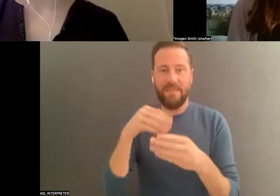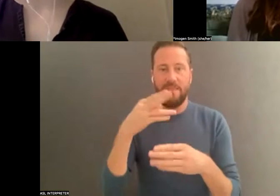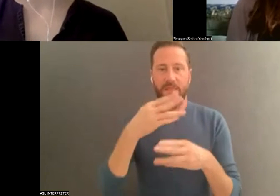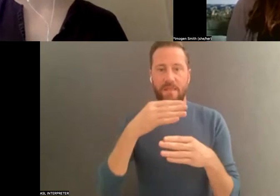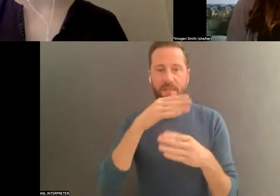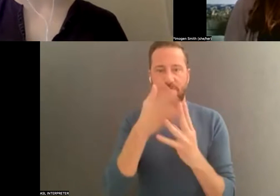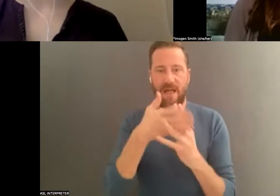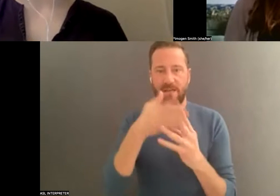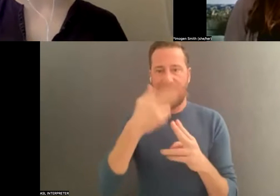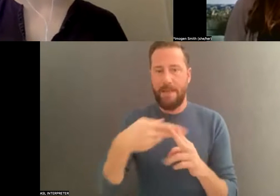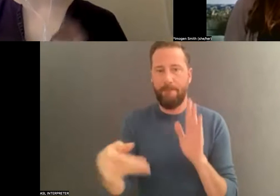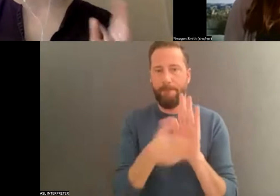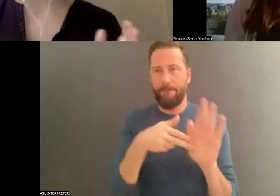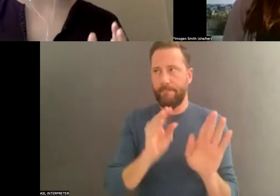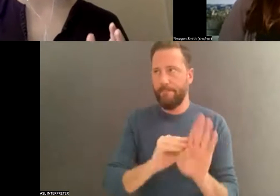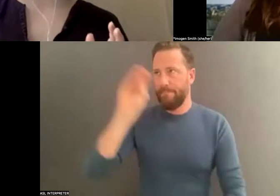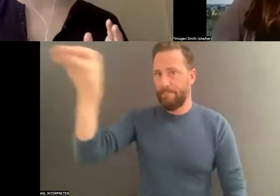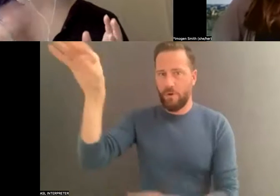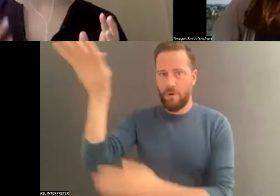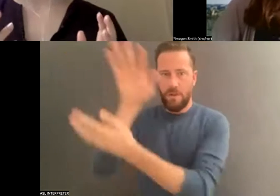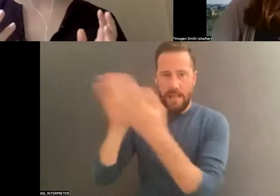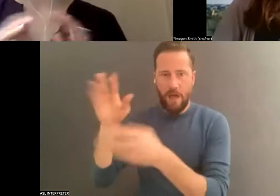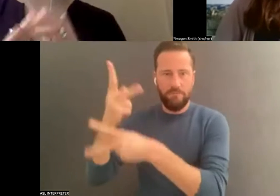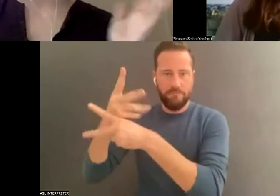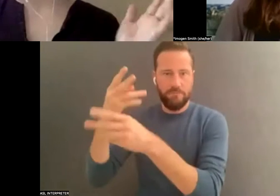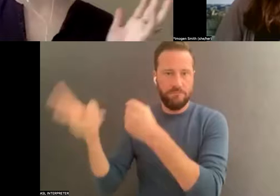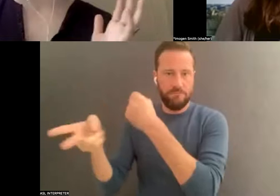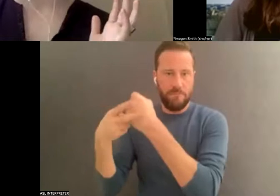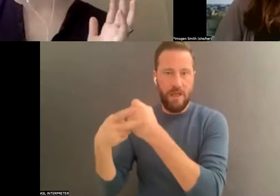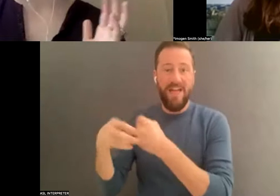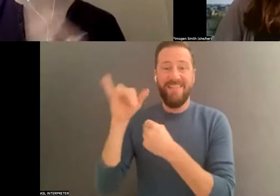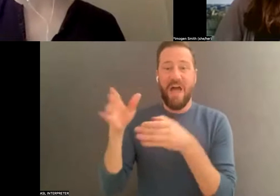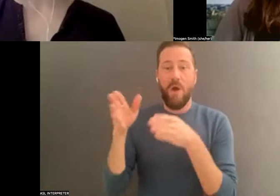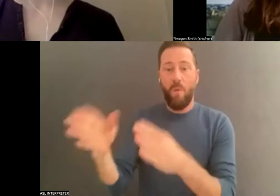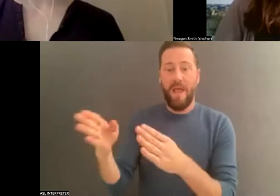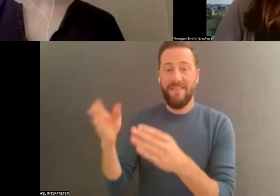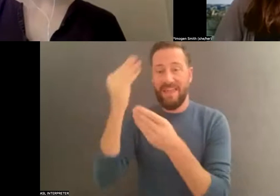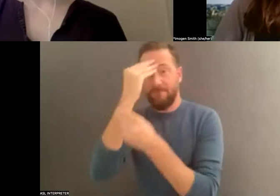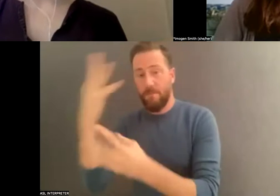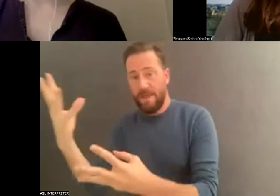to give it a clear, meaningful name. That way, the information and the material can't get separated. Also, if you can, you